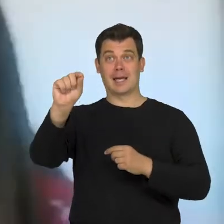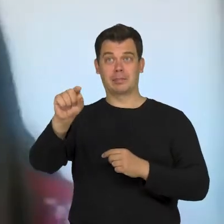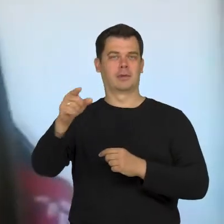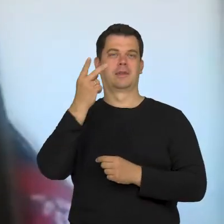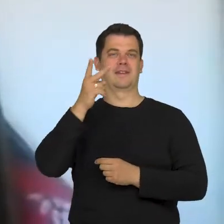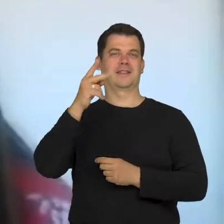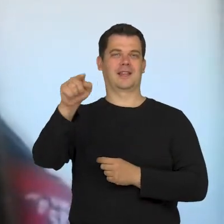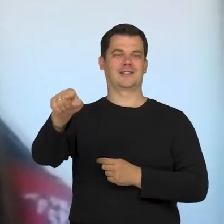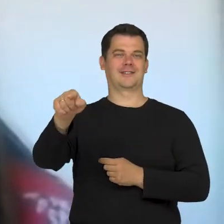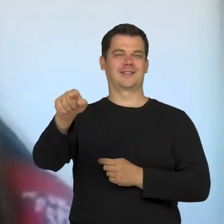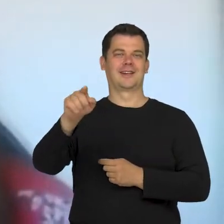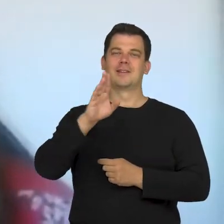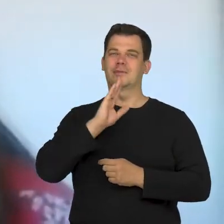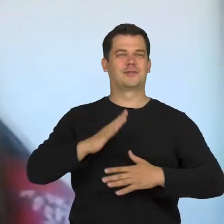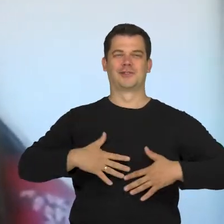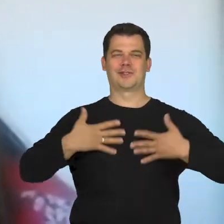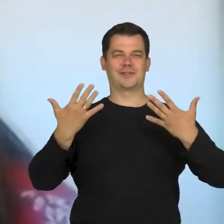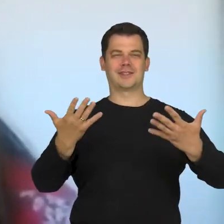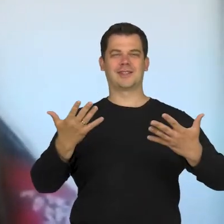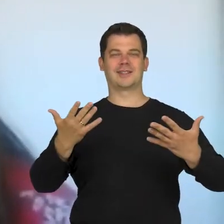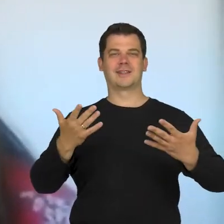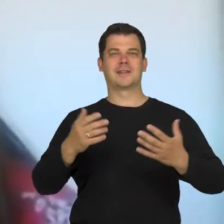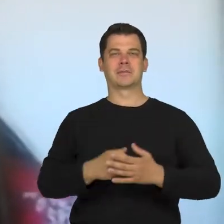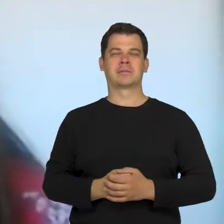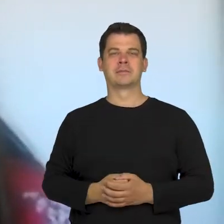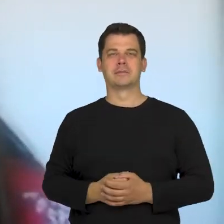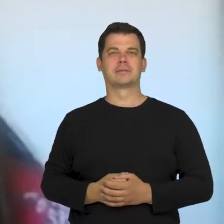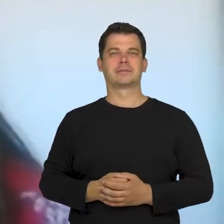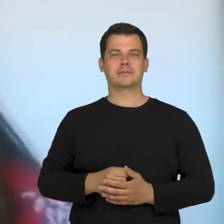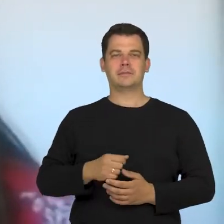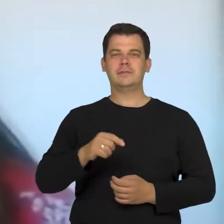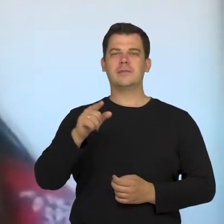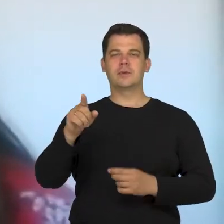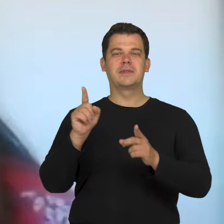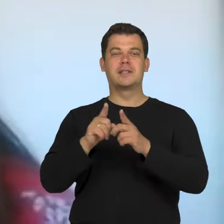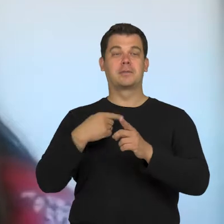And somehow, not looking at something at something